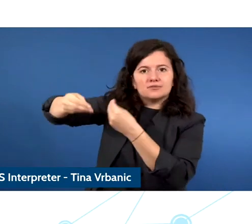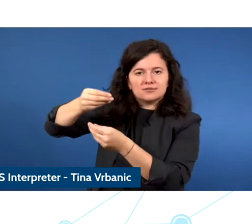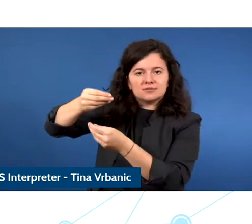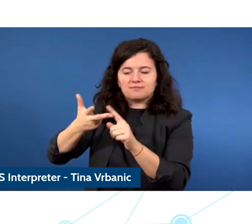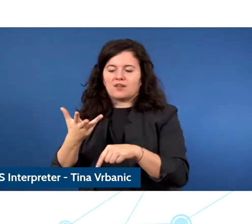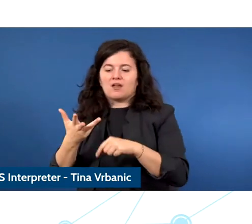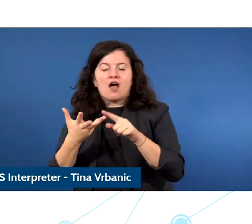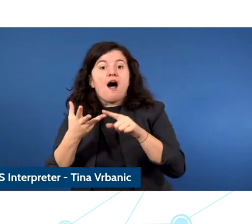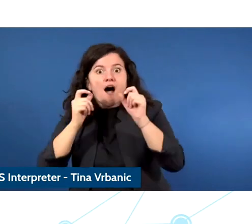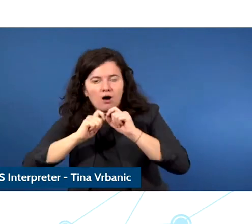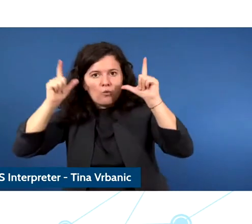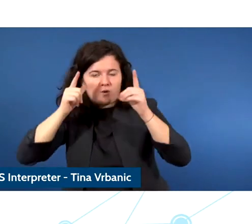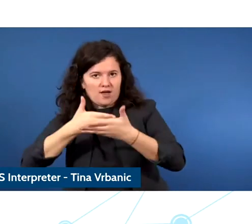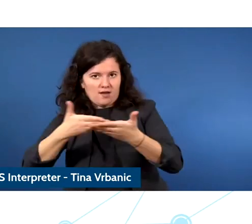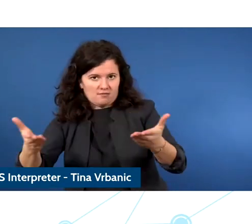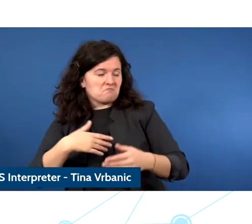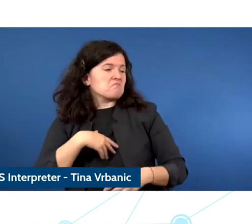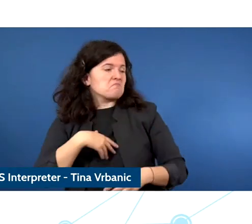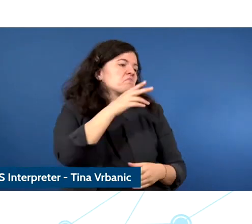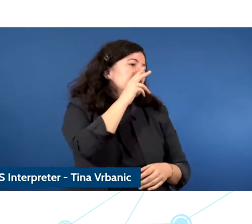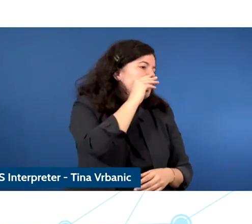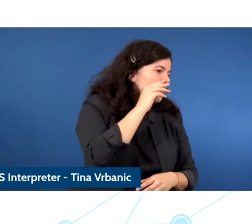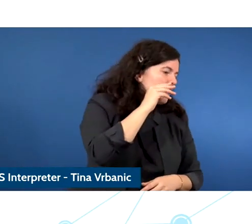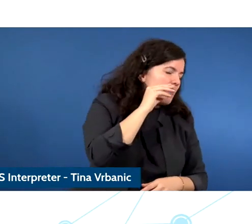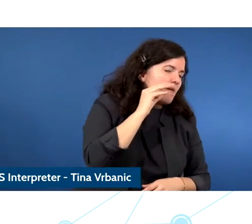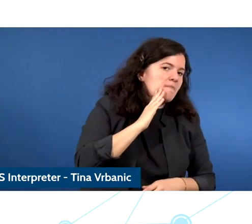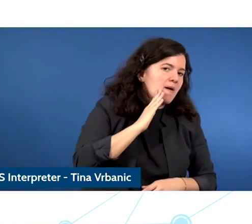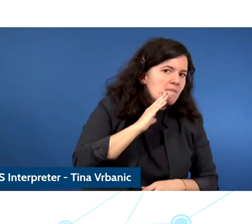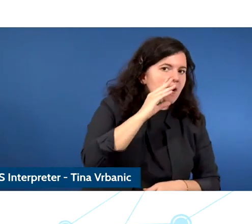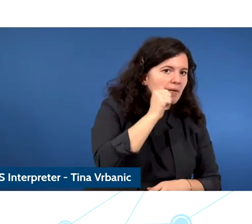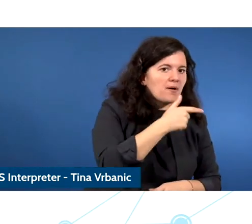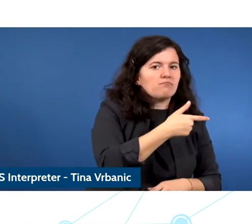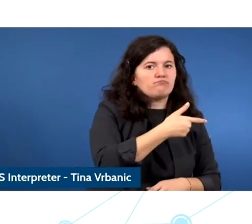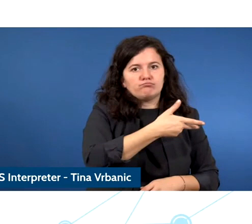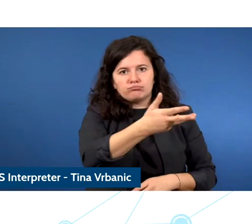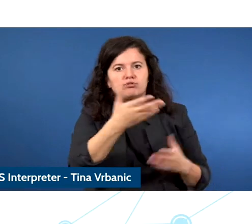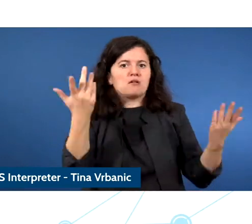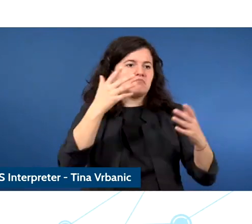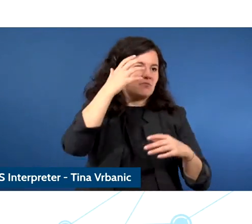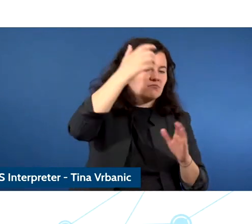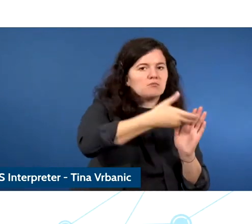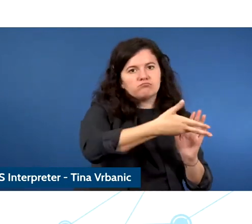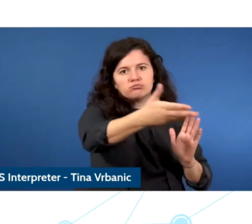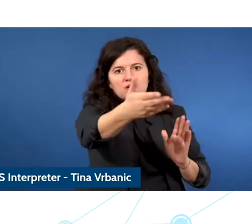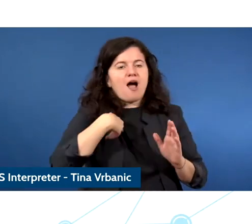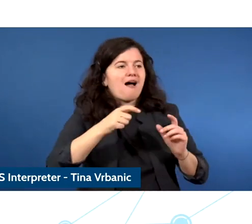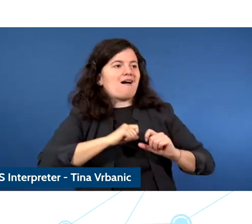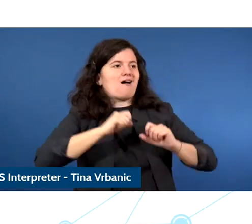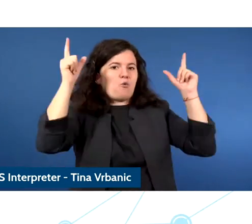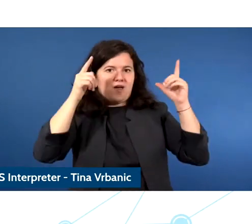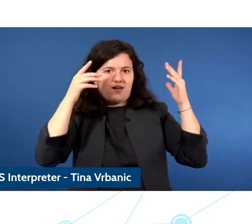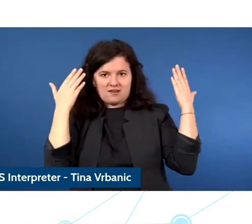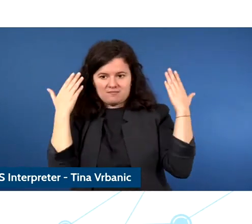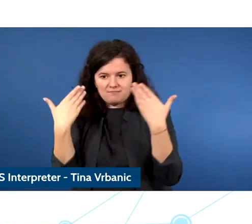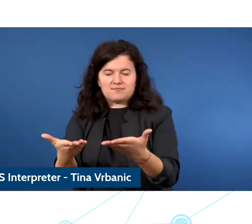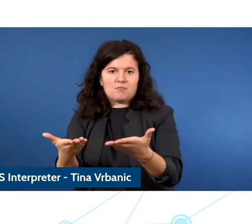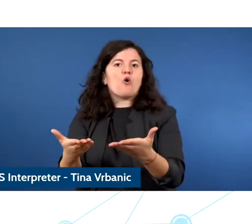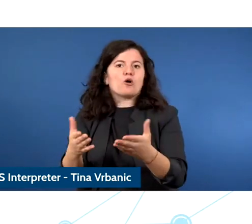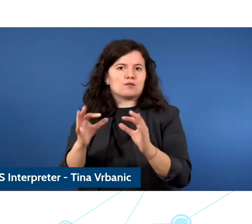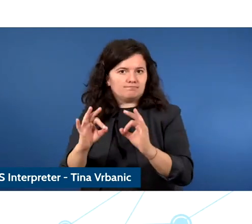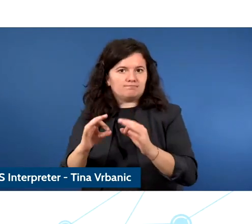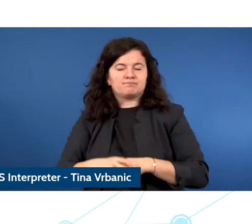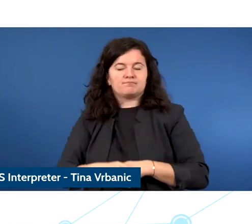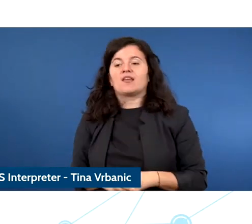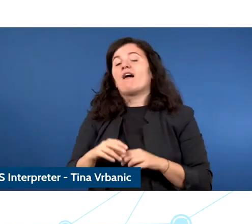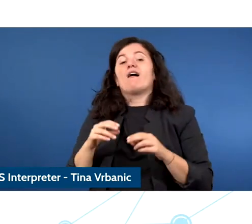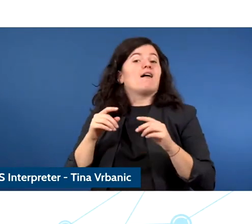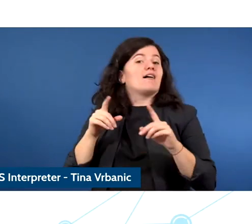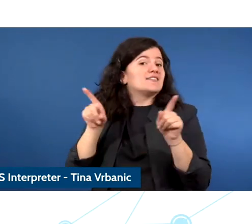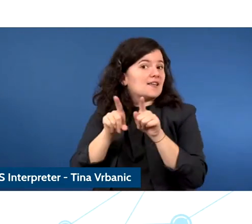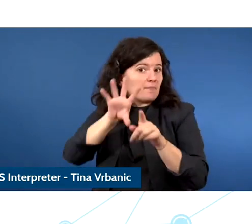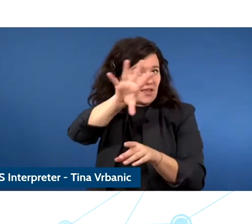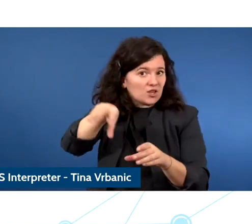younger children to be on board for this digital journey and bridge the